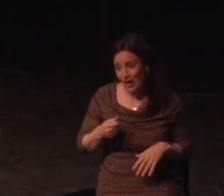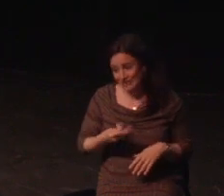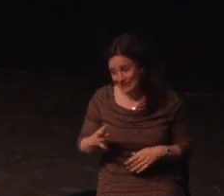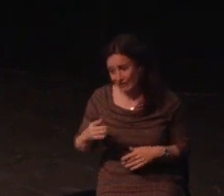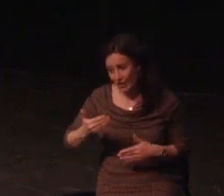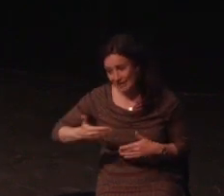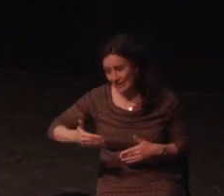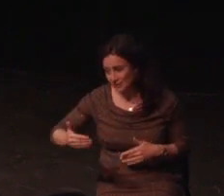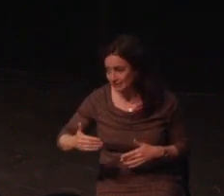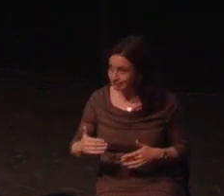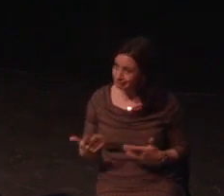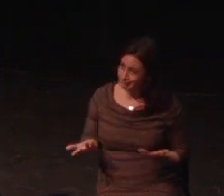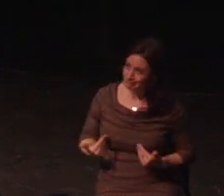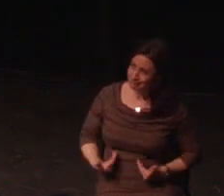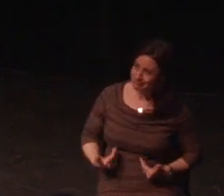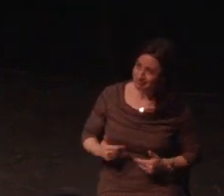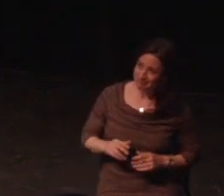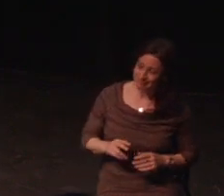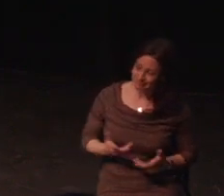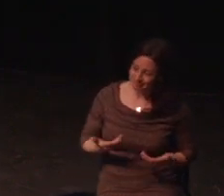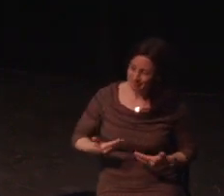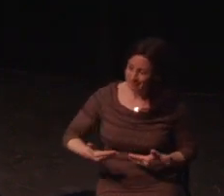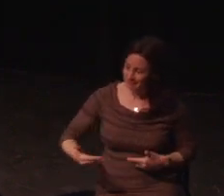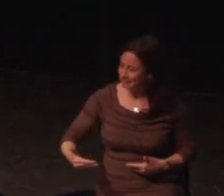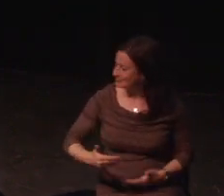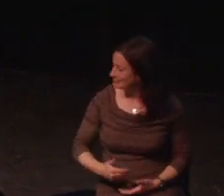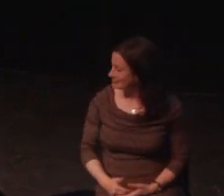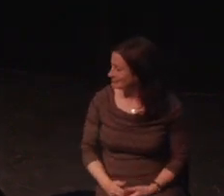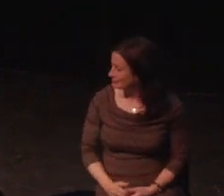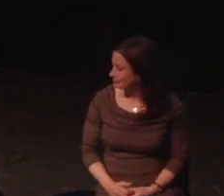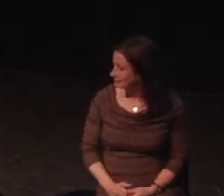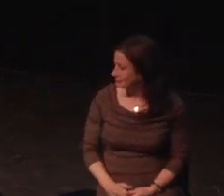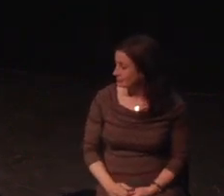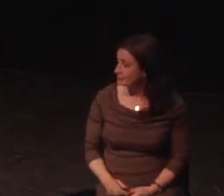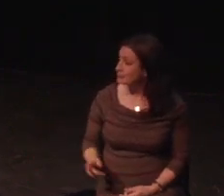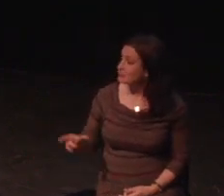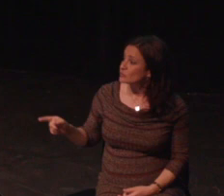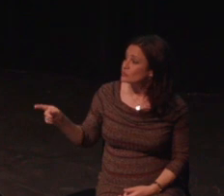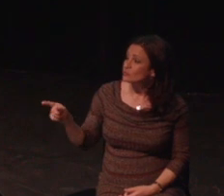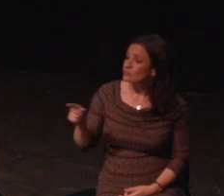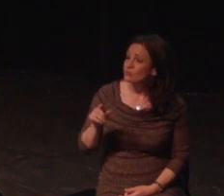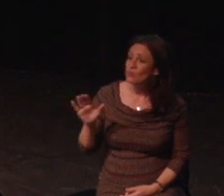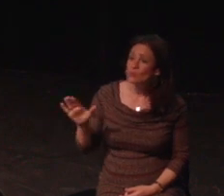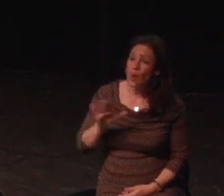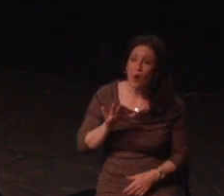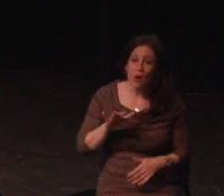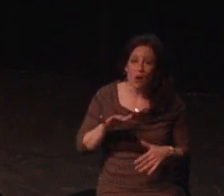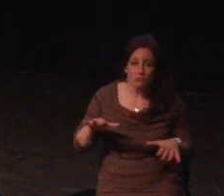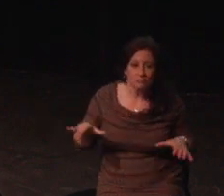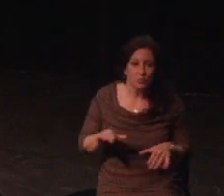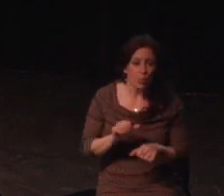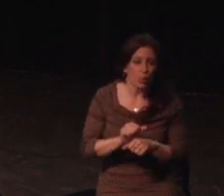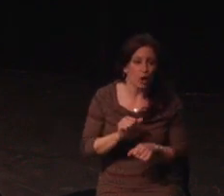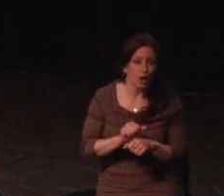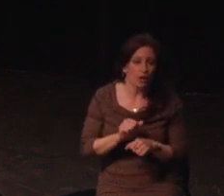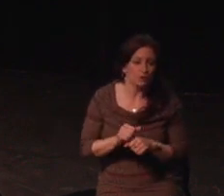but this is where my love of games evolved into an obsession with how they could be more accessible.